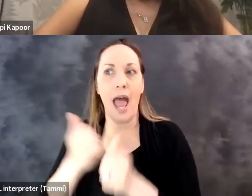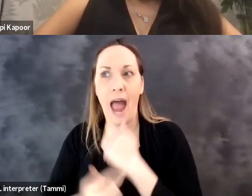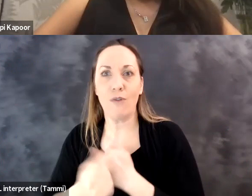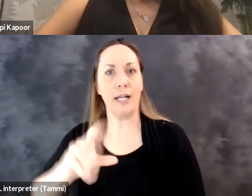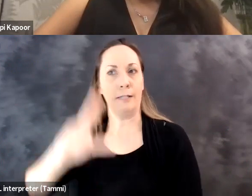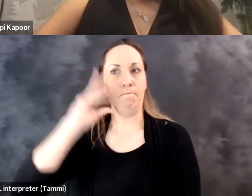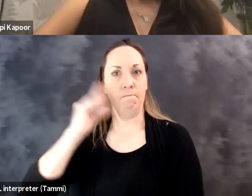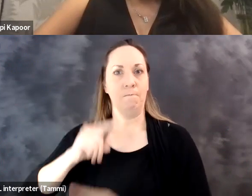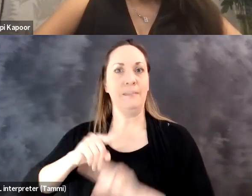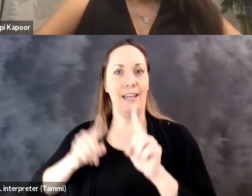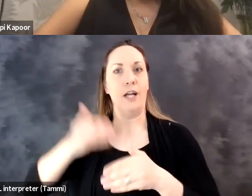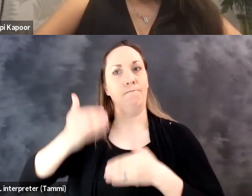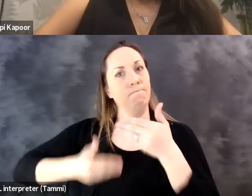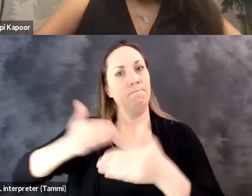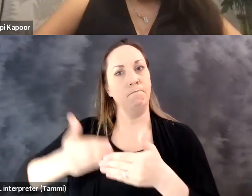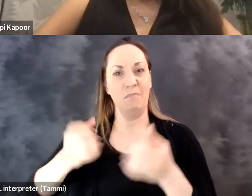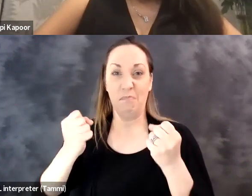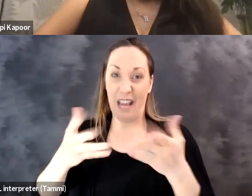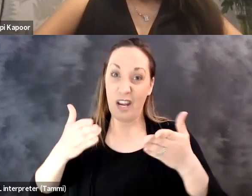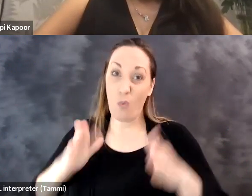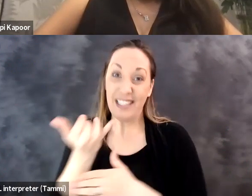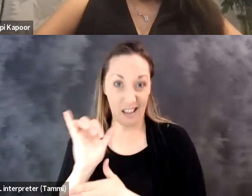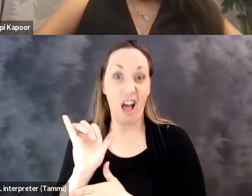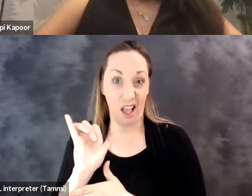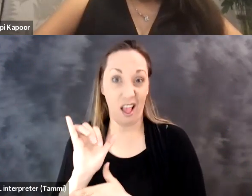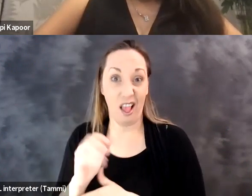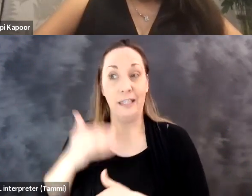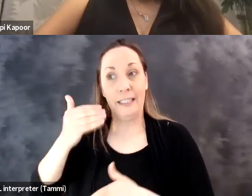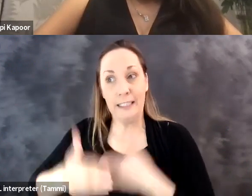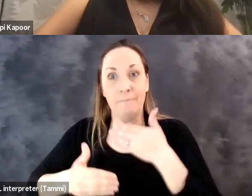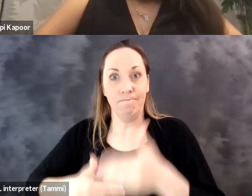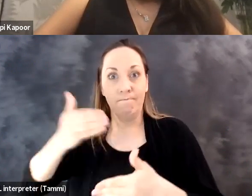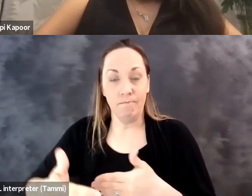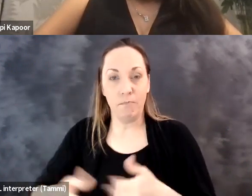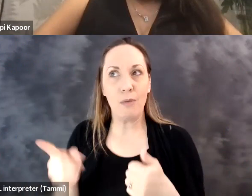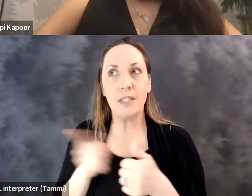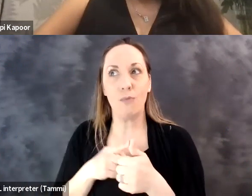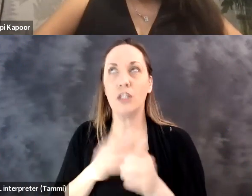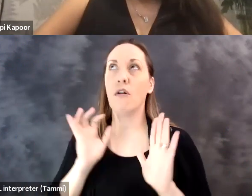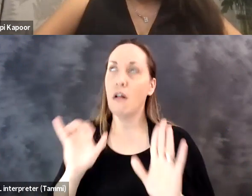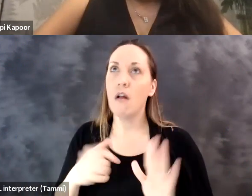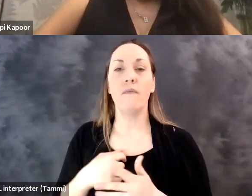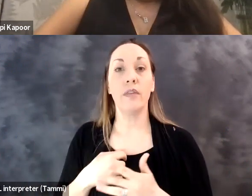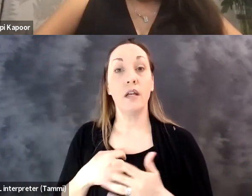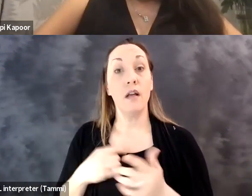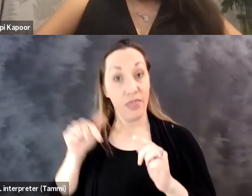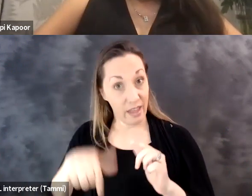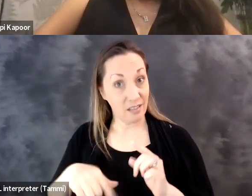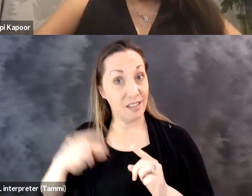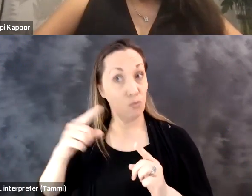And you really have to change that. Everyone went through their own process with that and in many ways is still going through that process. And there was the initial kick of this